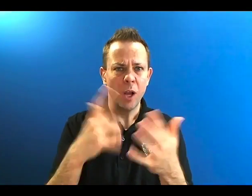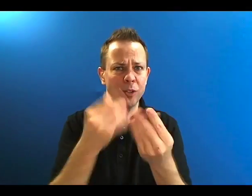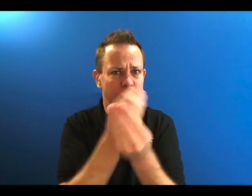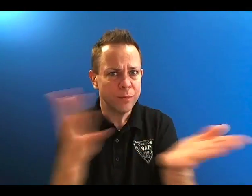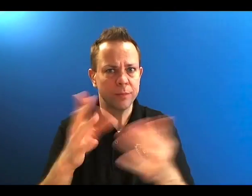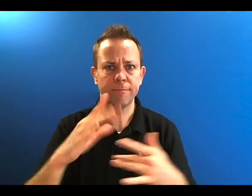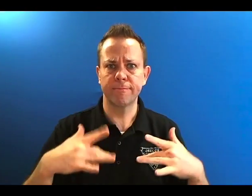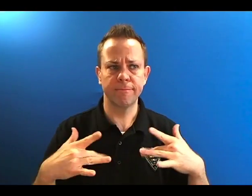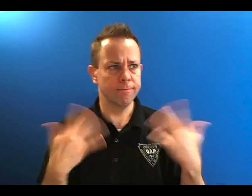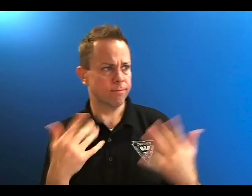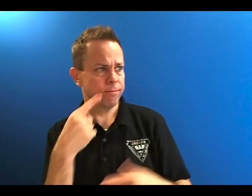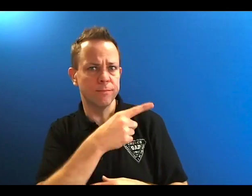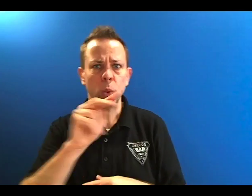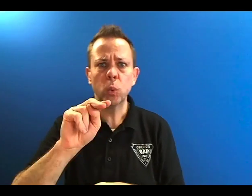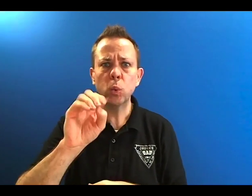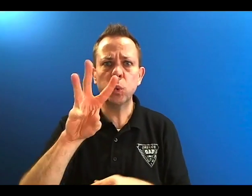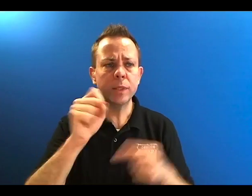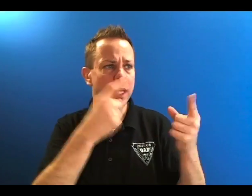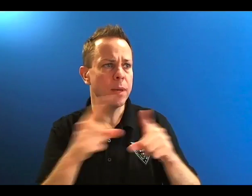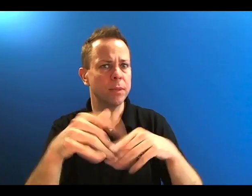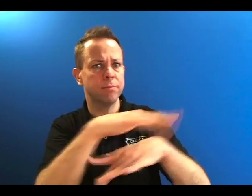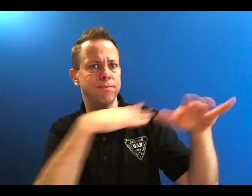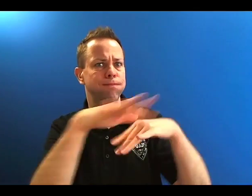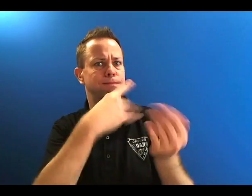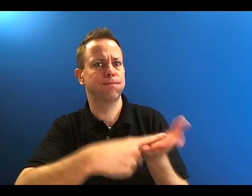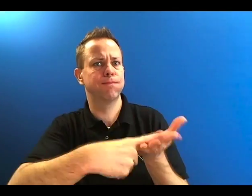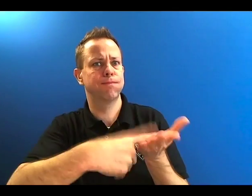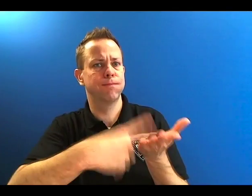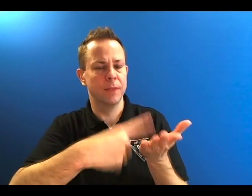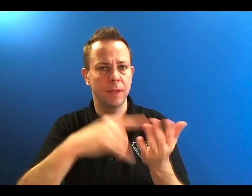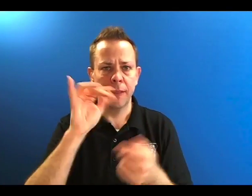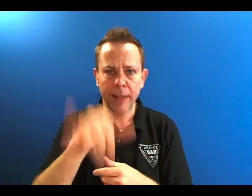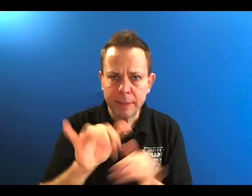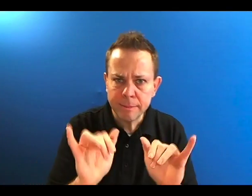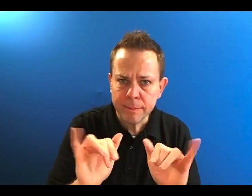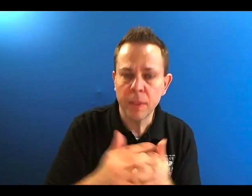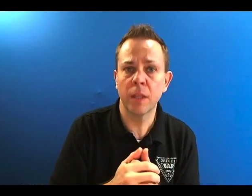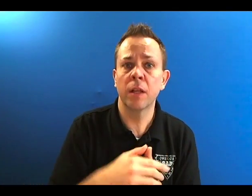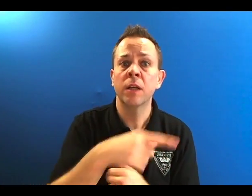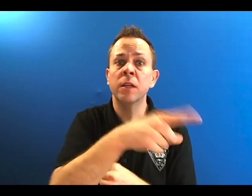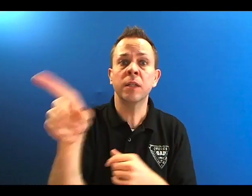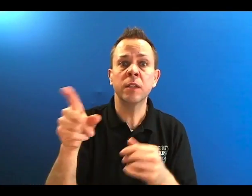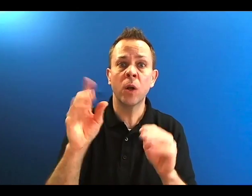Next update, there is news that currently circulating that got our attention.